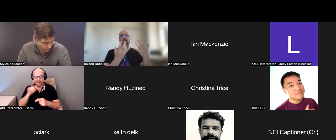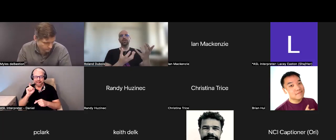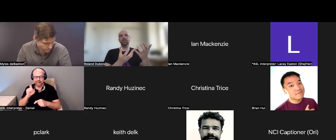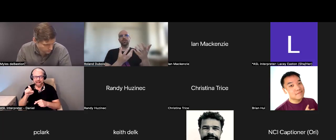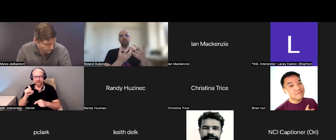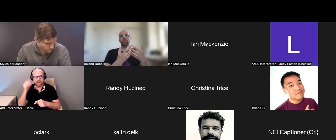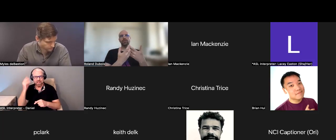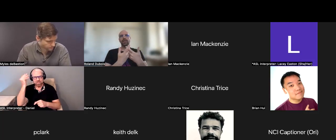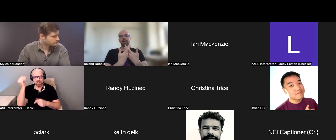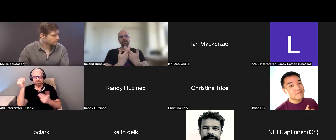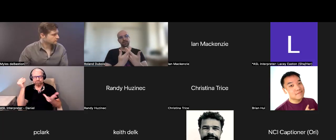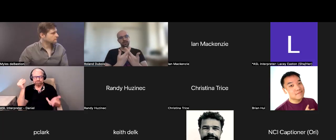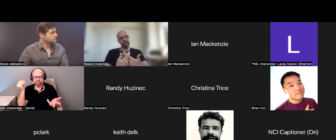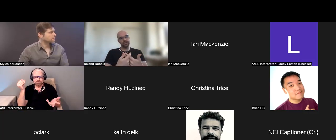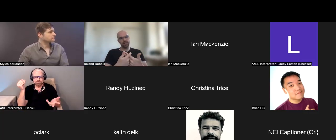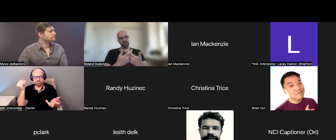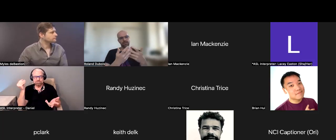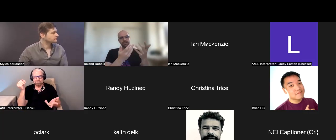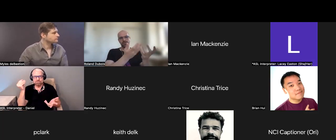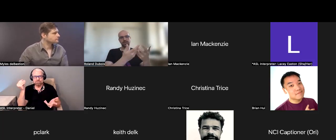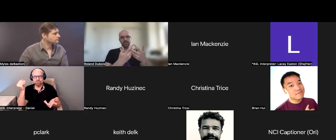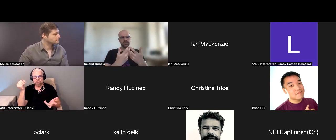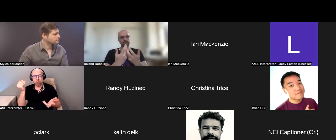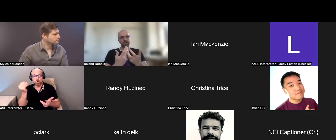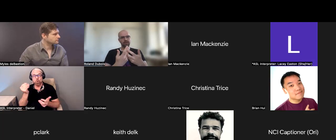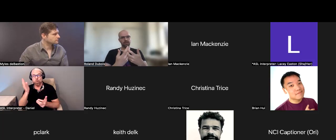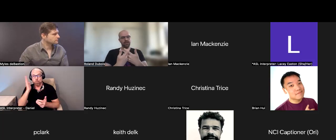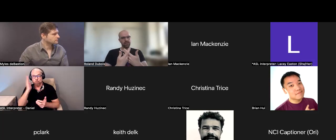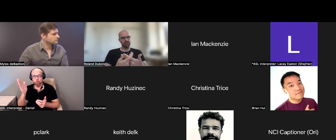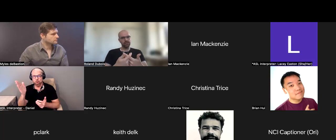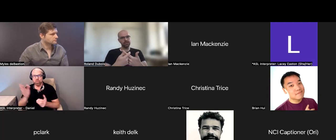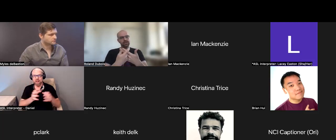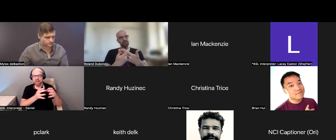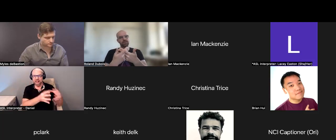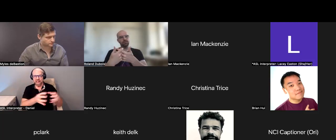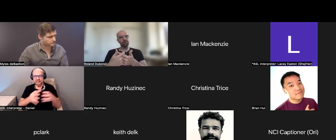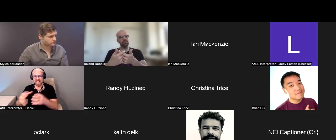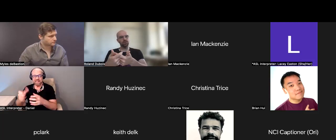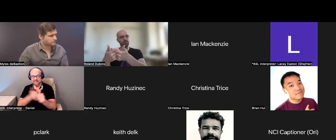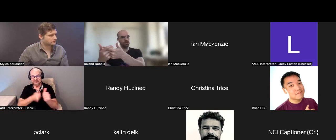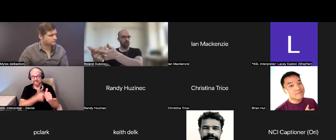will they cluster themselves into each of their categories? And what they want to solve for their